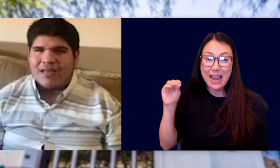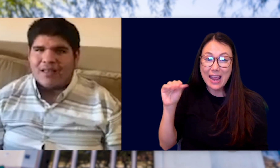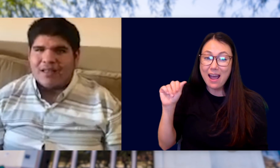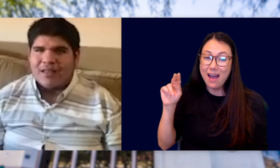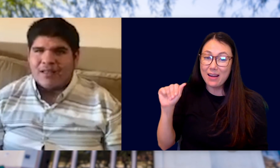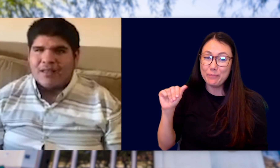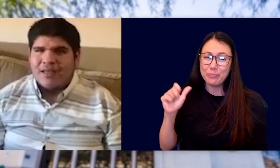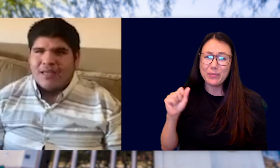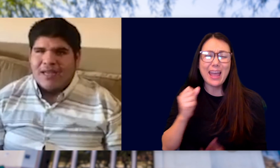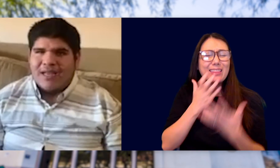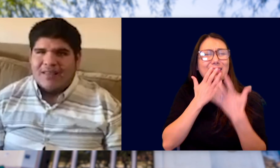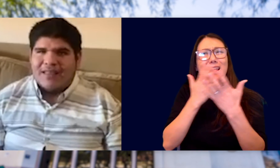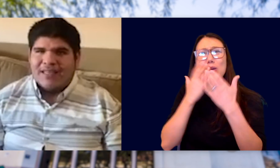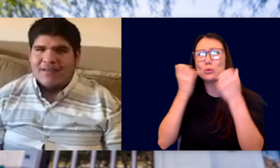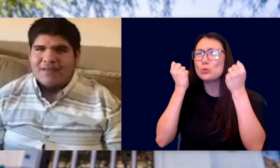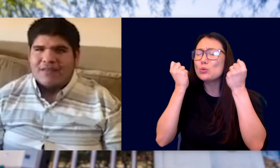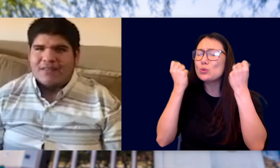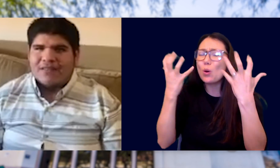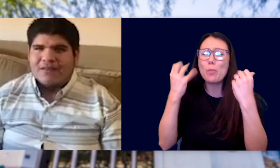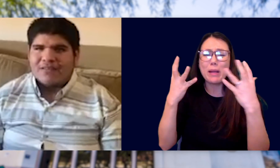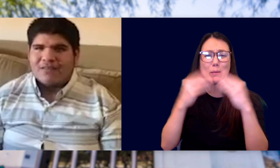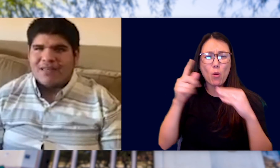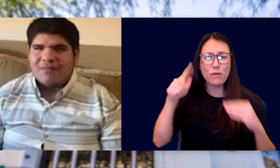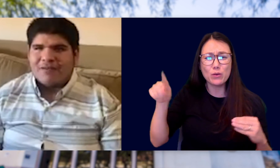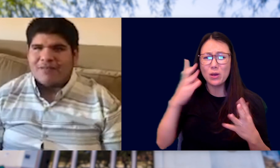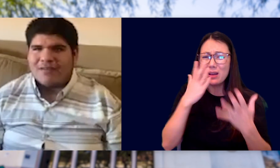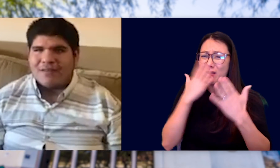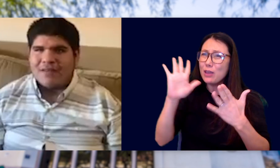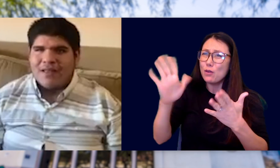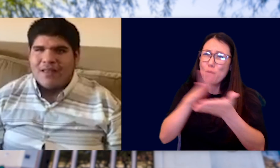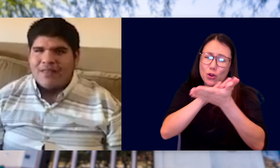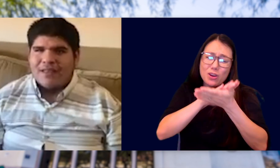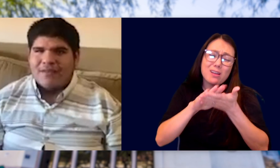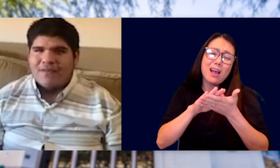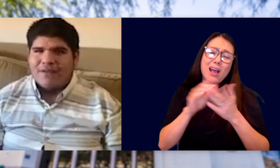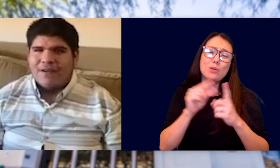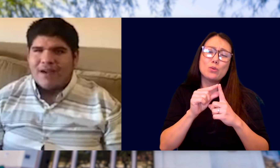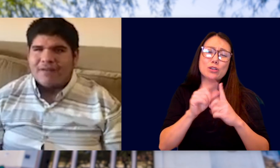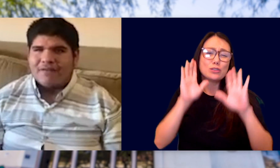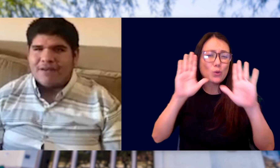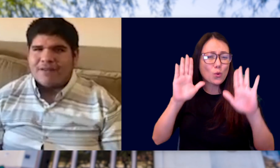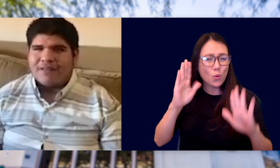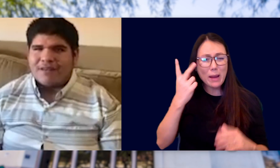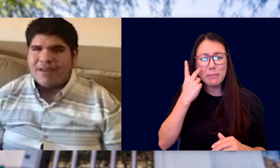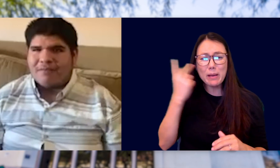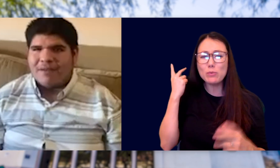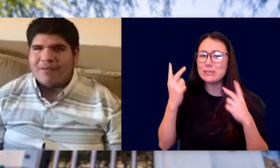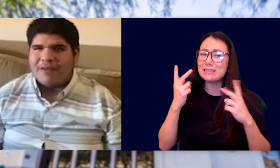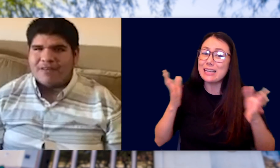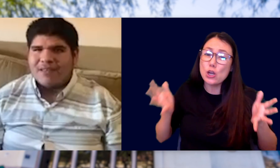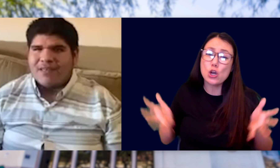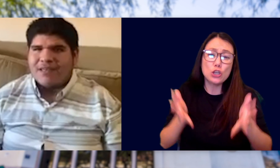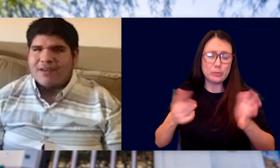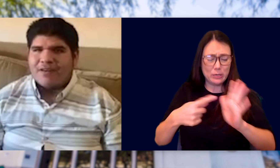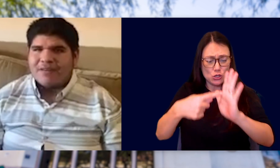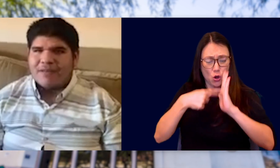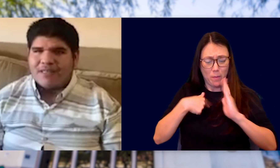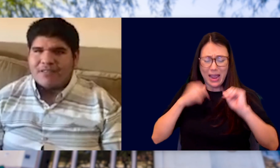AND THANK YOU TO SO, SO MANY MORE OF YOU. THANK YOU FOR YOUR KIND WORDS, GREAT MEMORIES, ENCOURAGEMENT AND